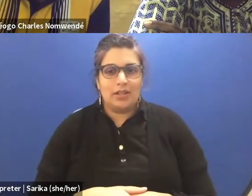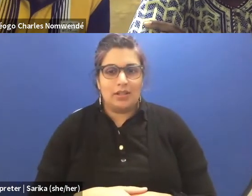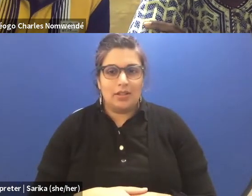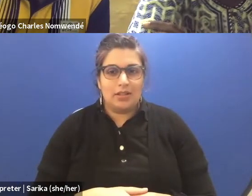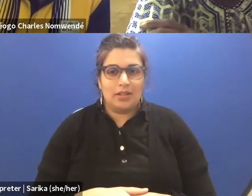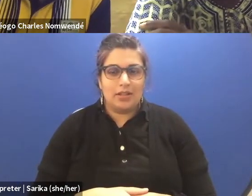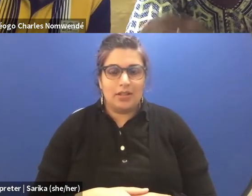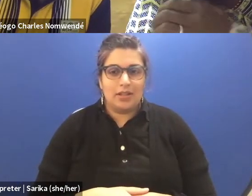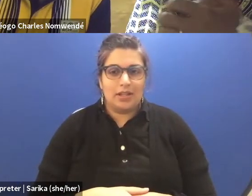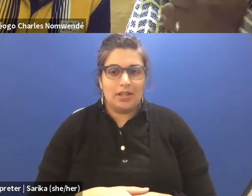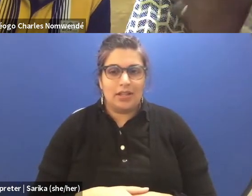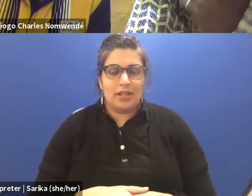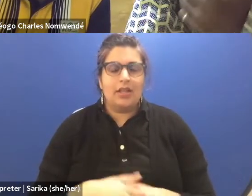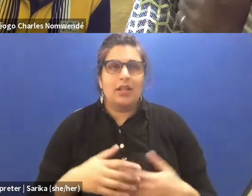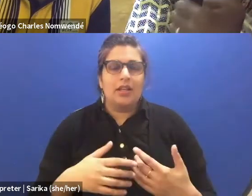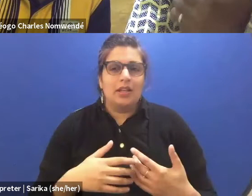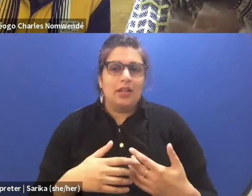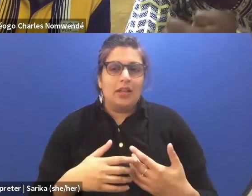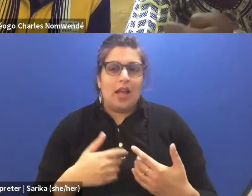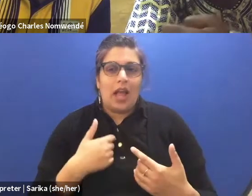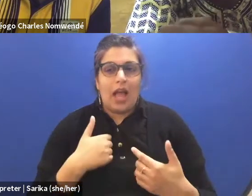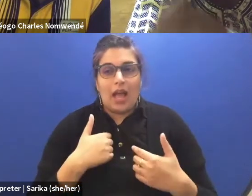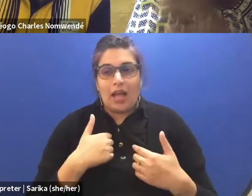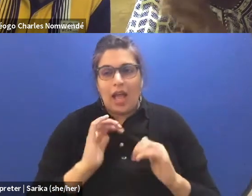How can I use my sensibility to be nurtured?